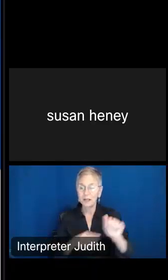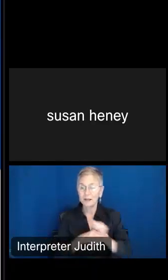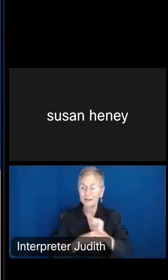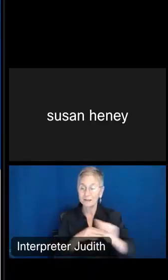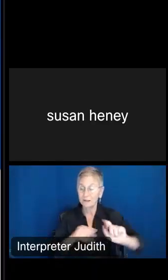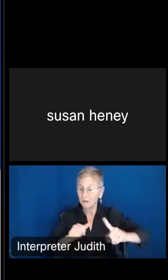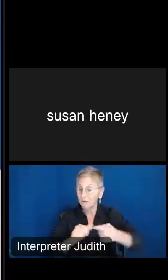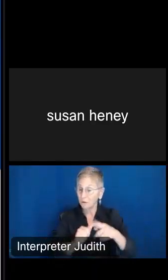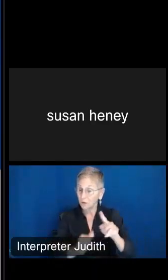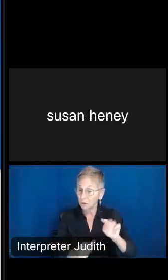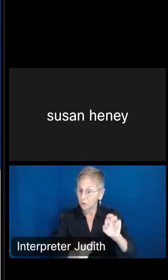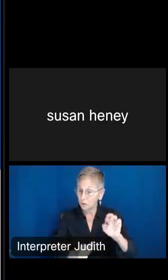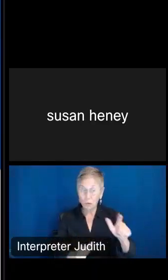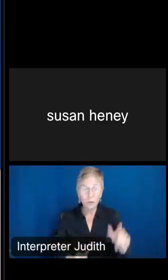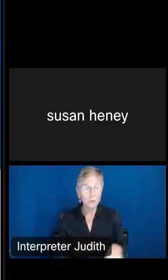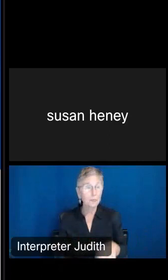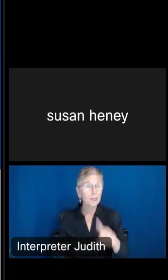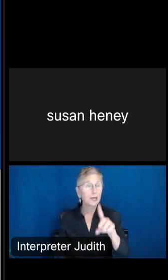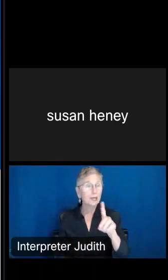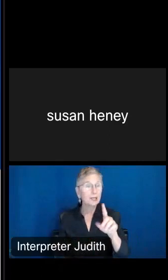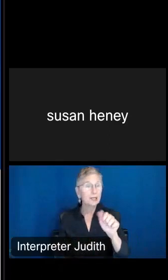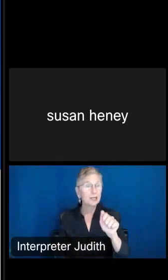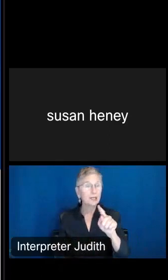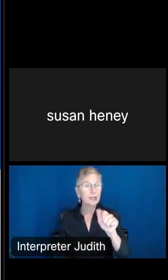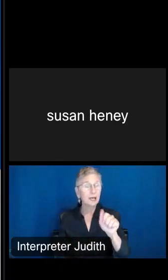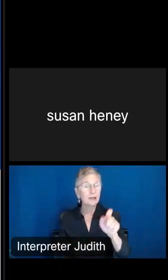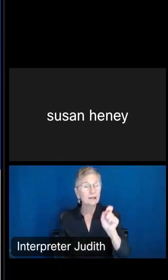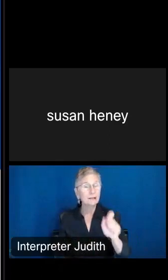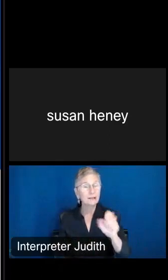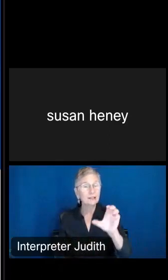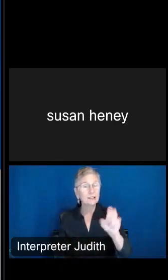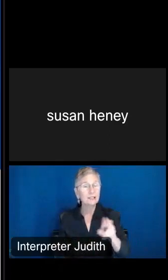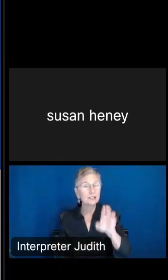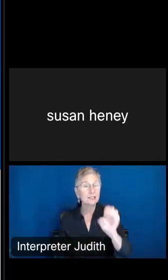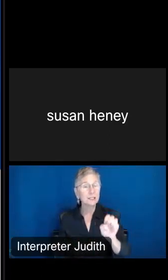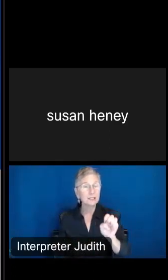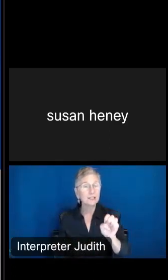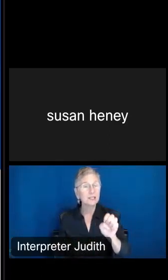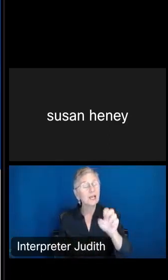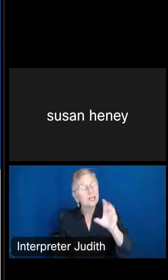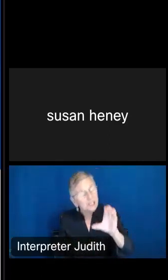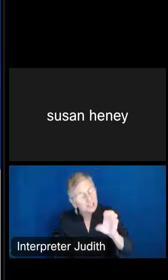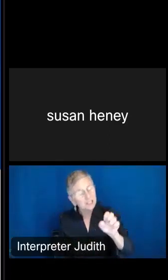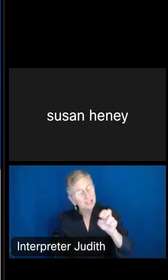we're going to use is data.census.gov. This is really our main data hub. You'll find here